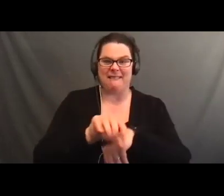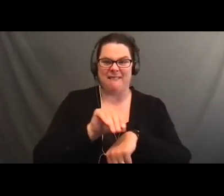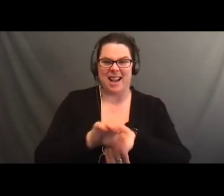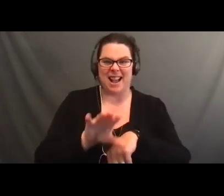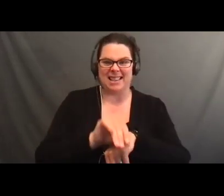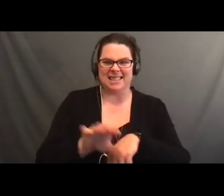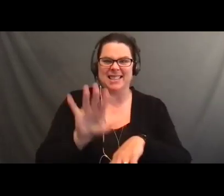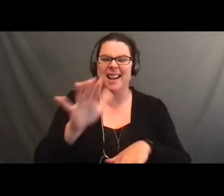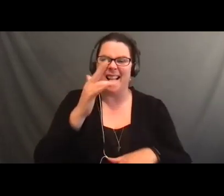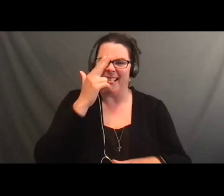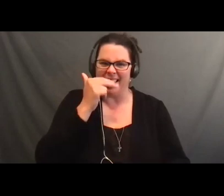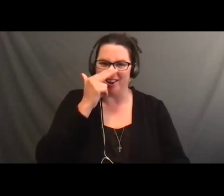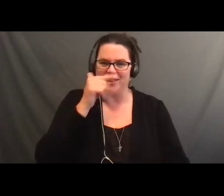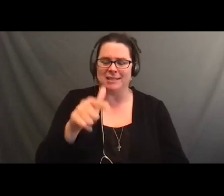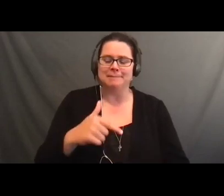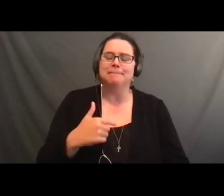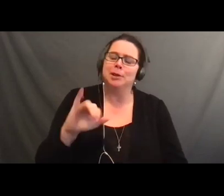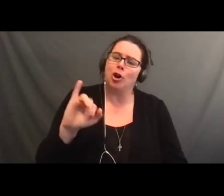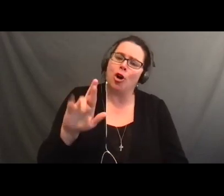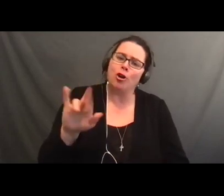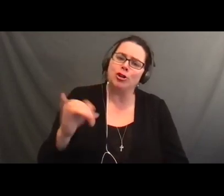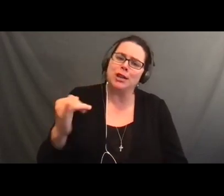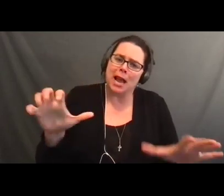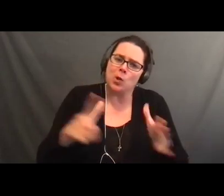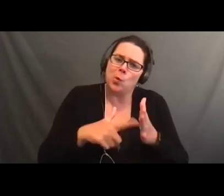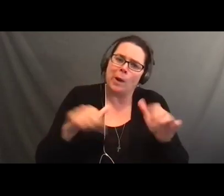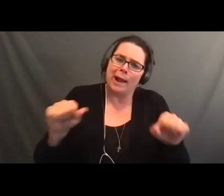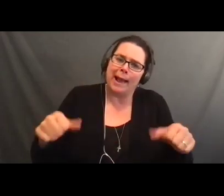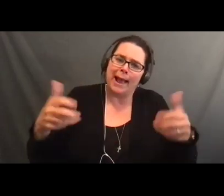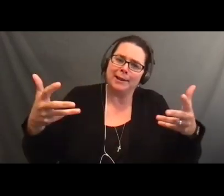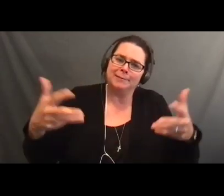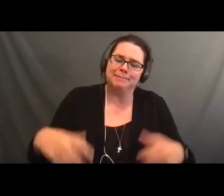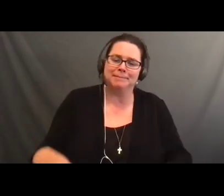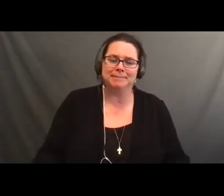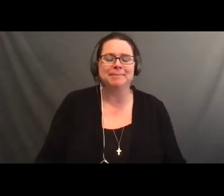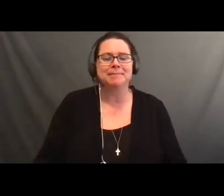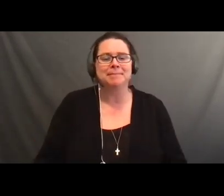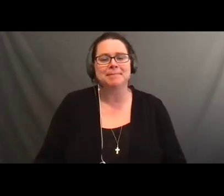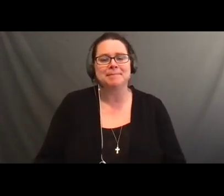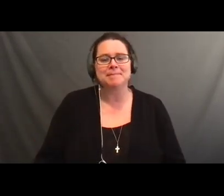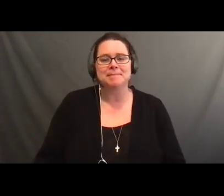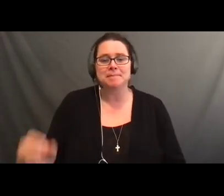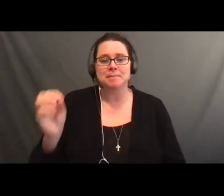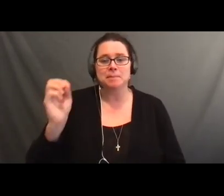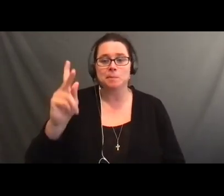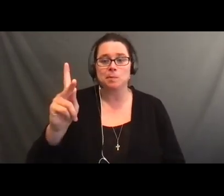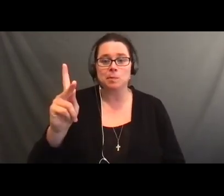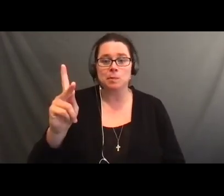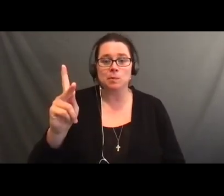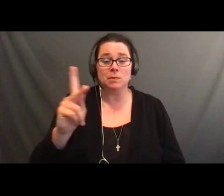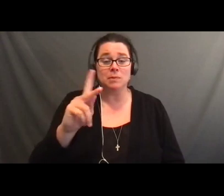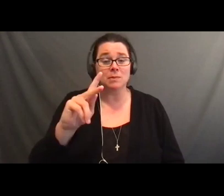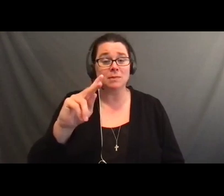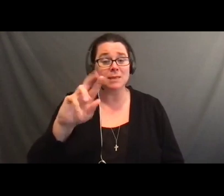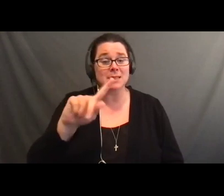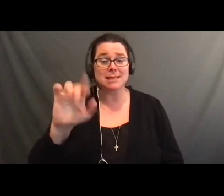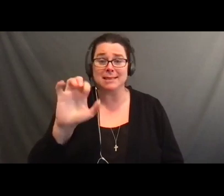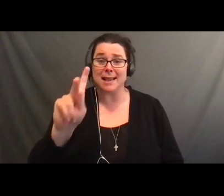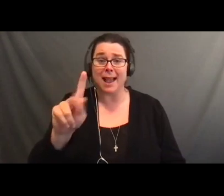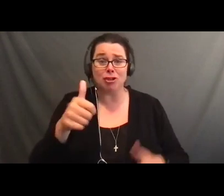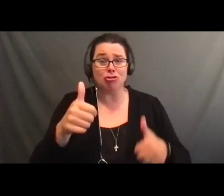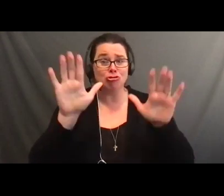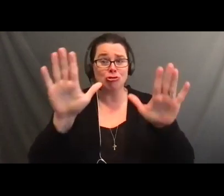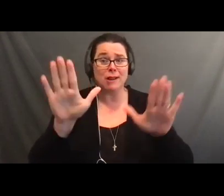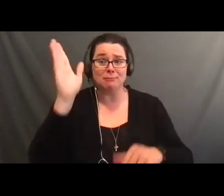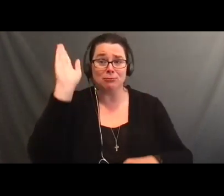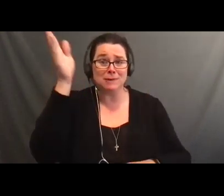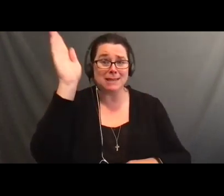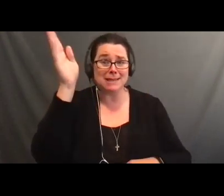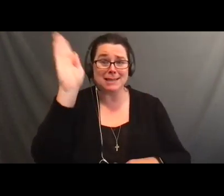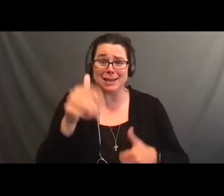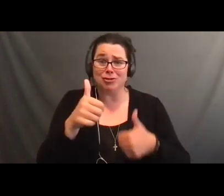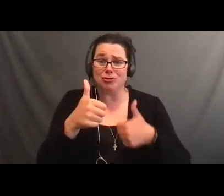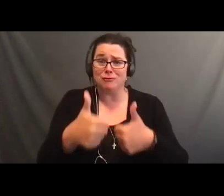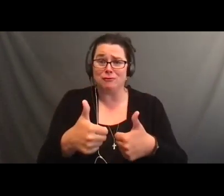split before. Have you ever found a way to get a spare on